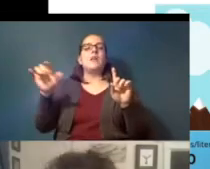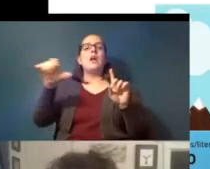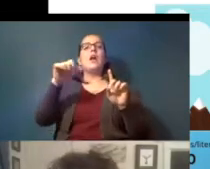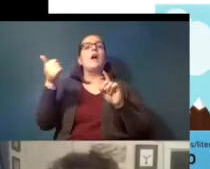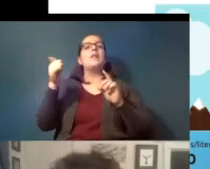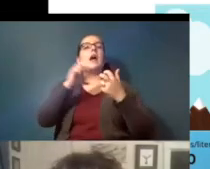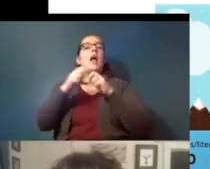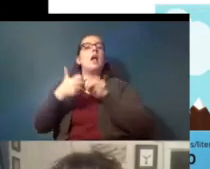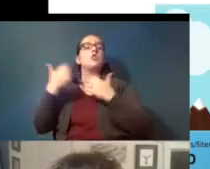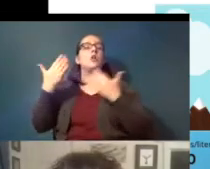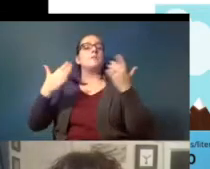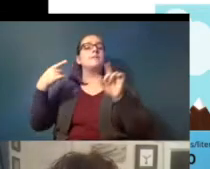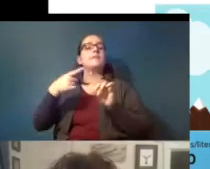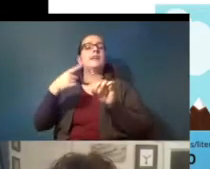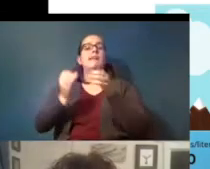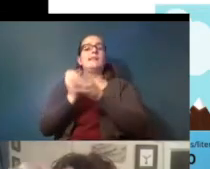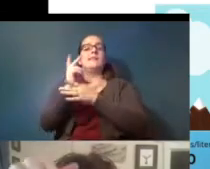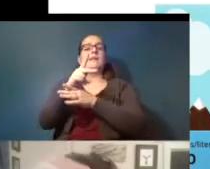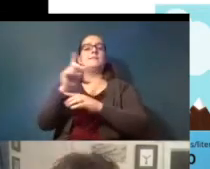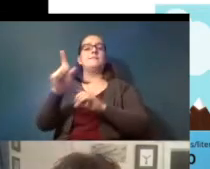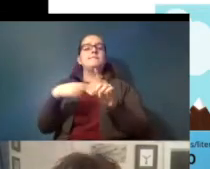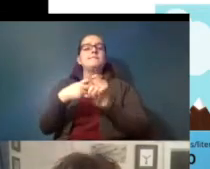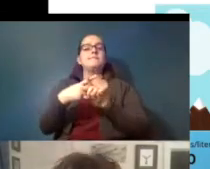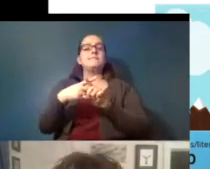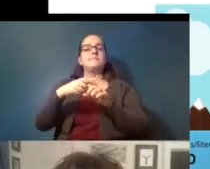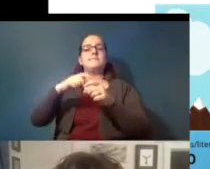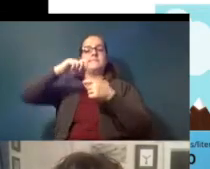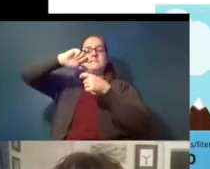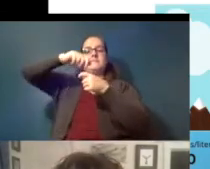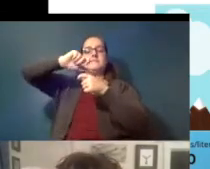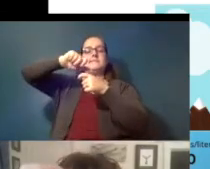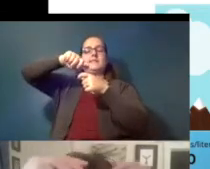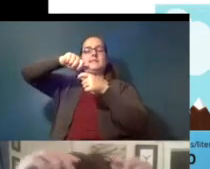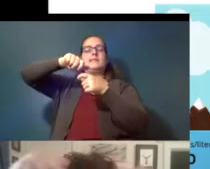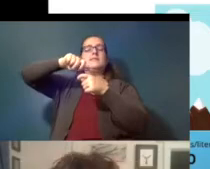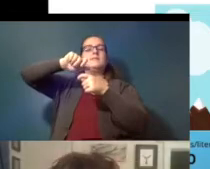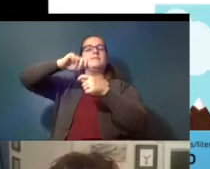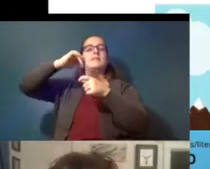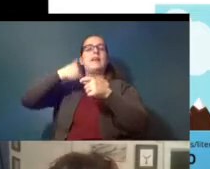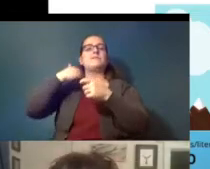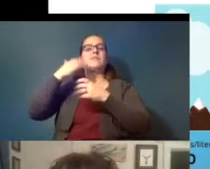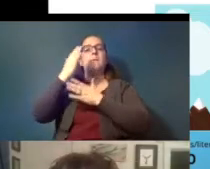be that in the plant when the caps are screwed on that there's fragments coming from the caps